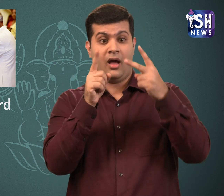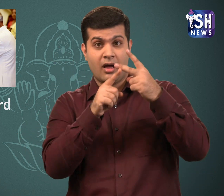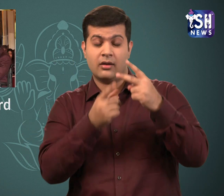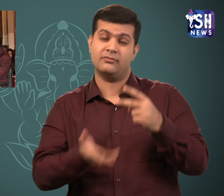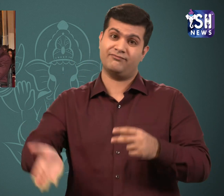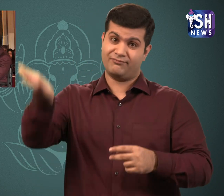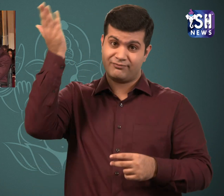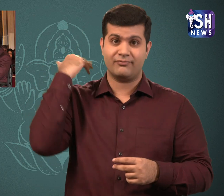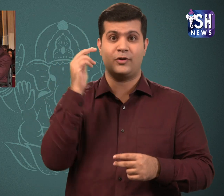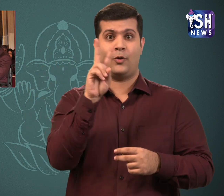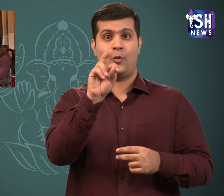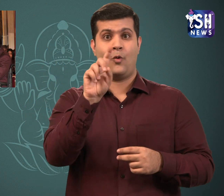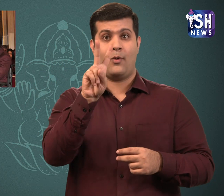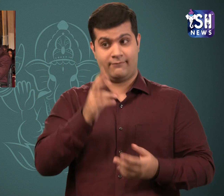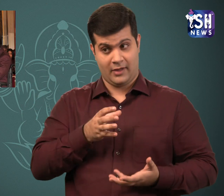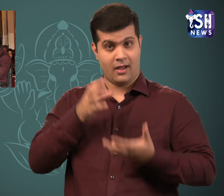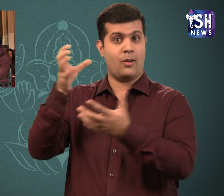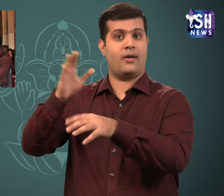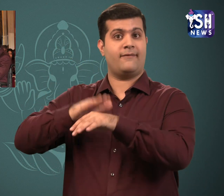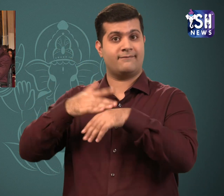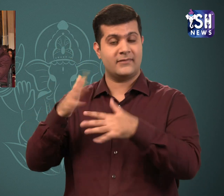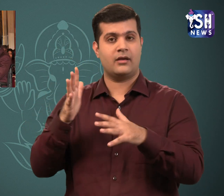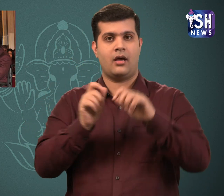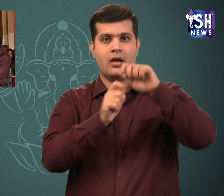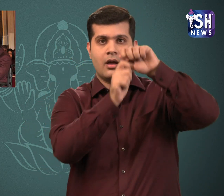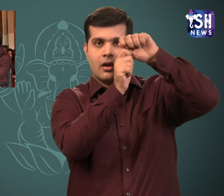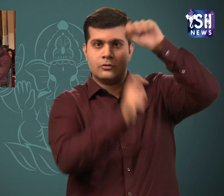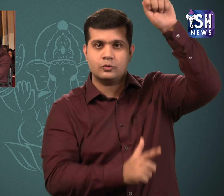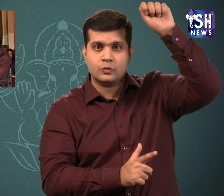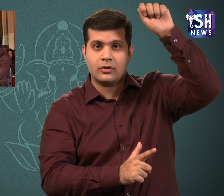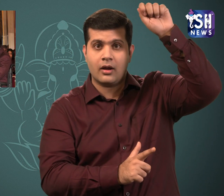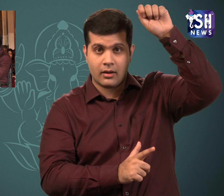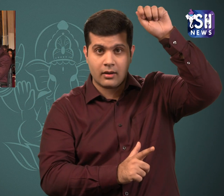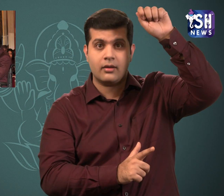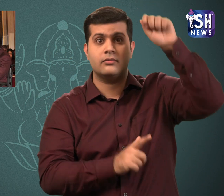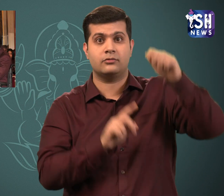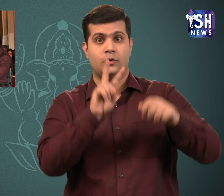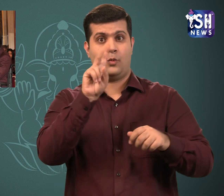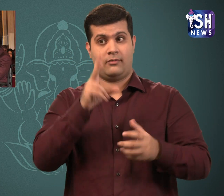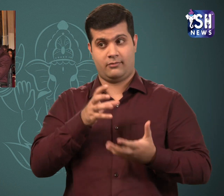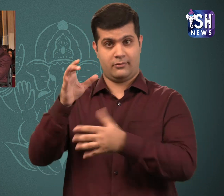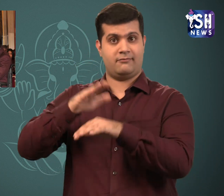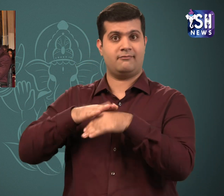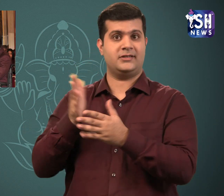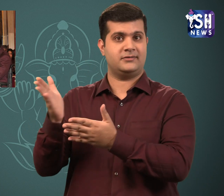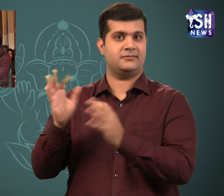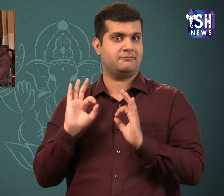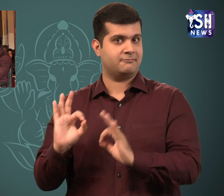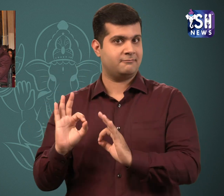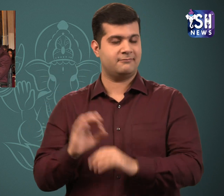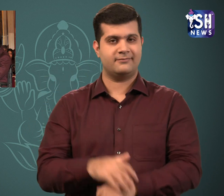and the Arjuna Award for Athletics in 2012.